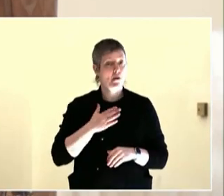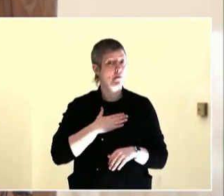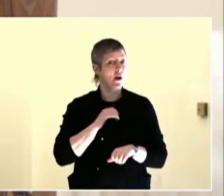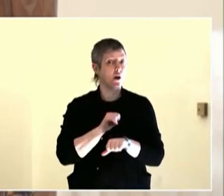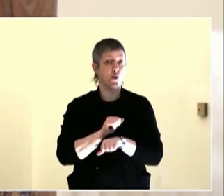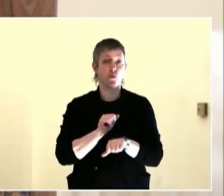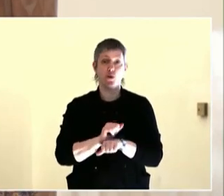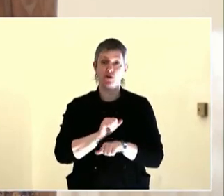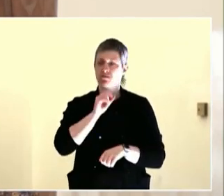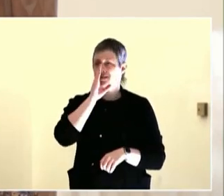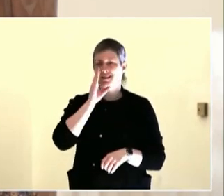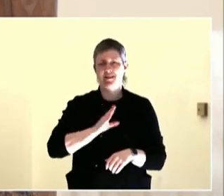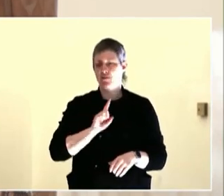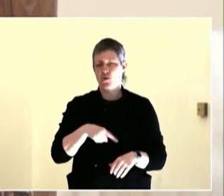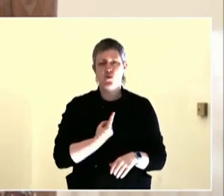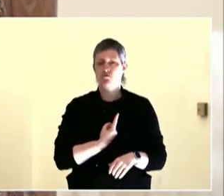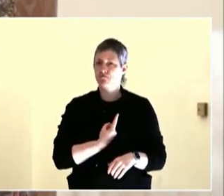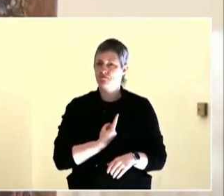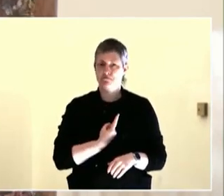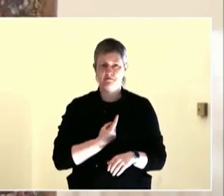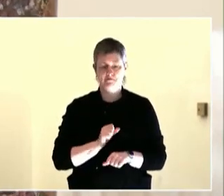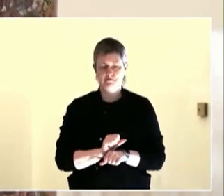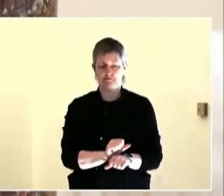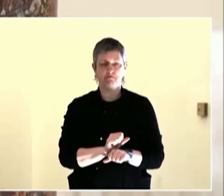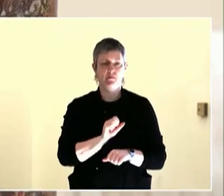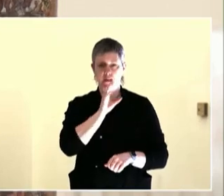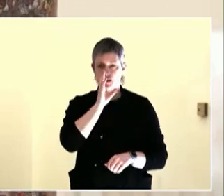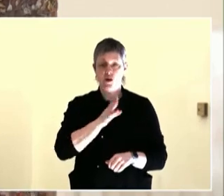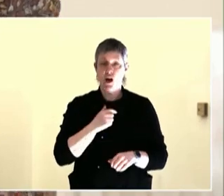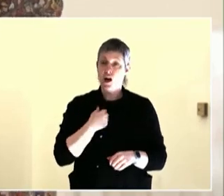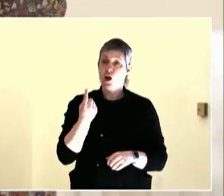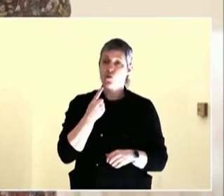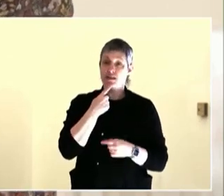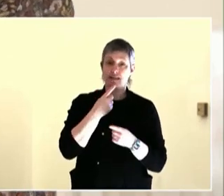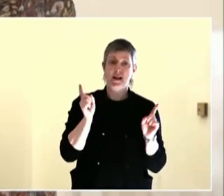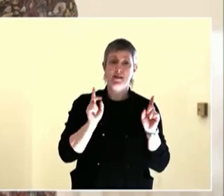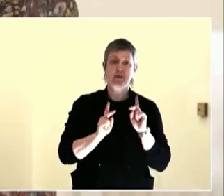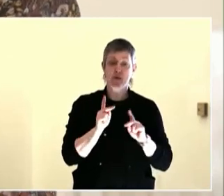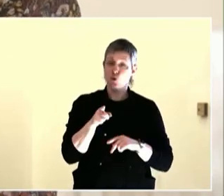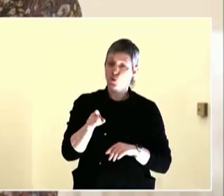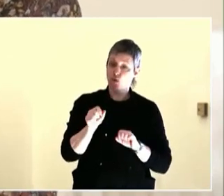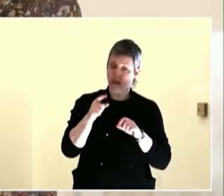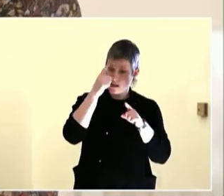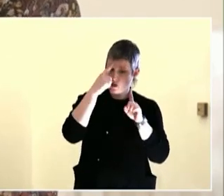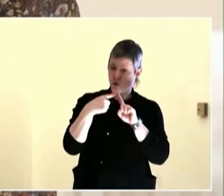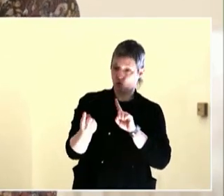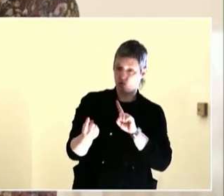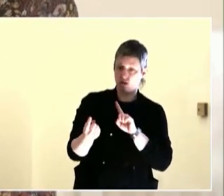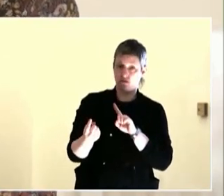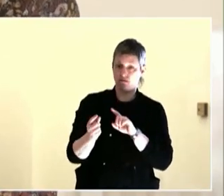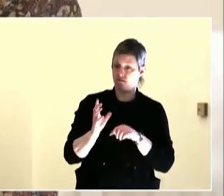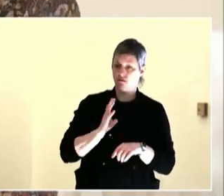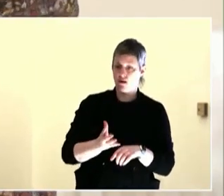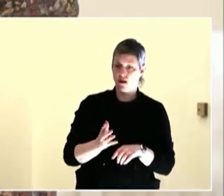homeless-houselessness people,